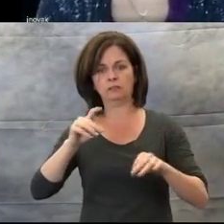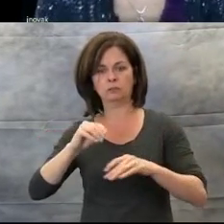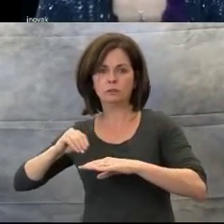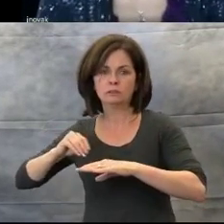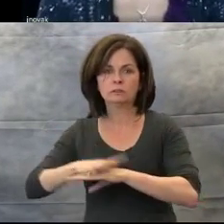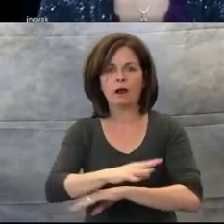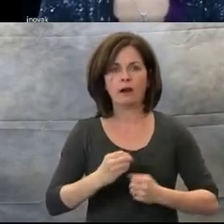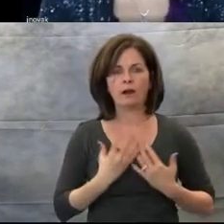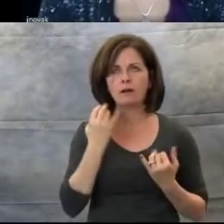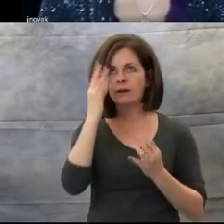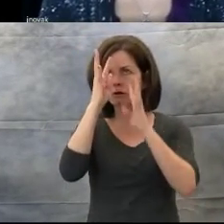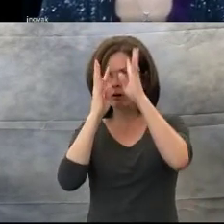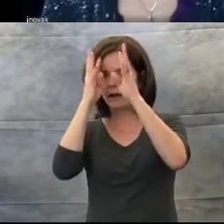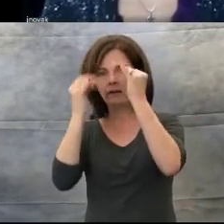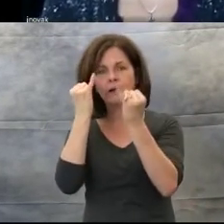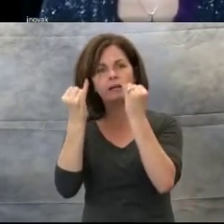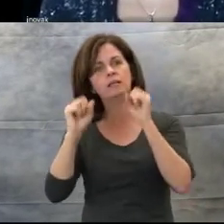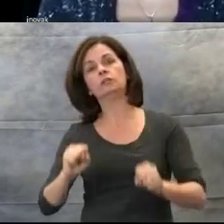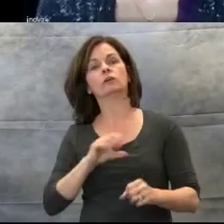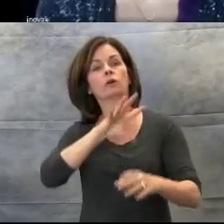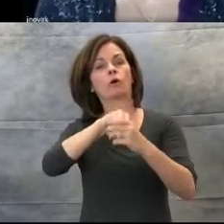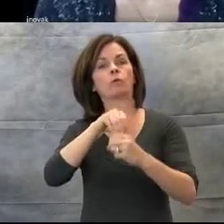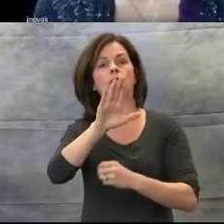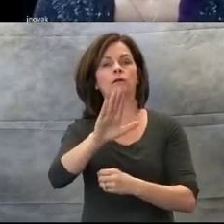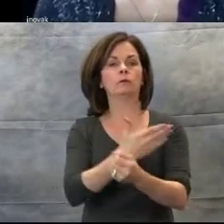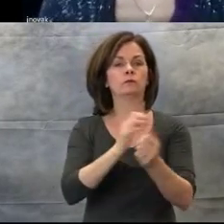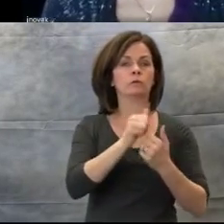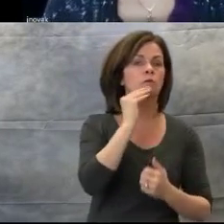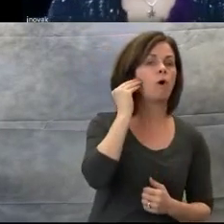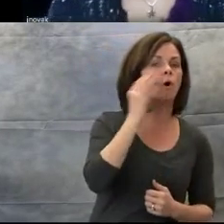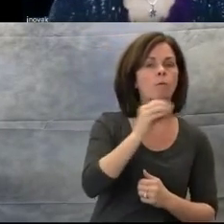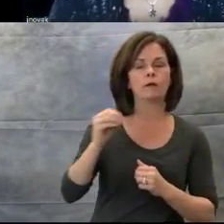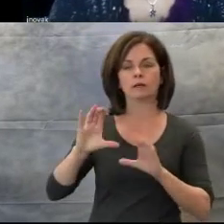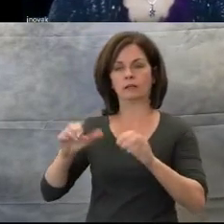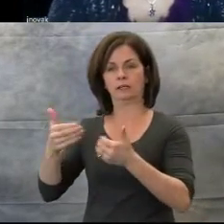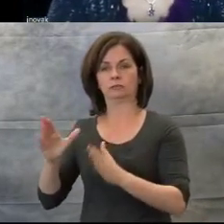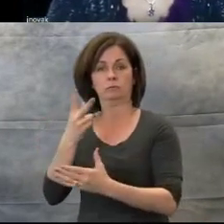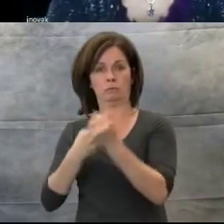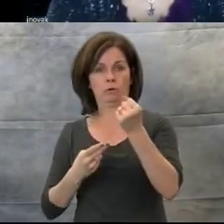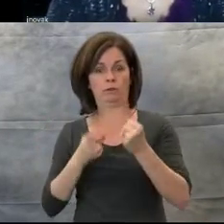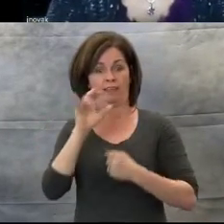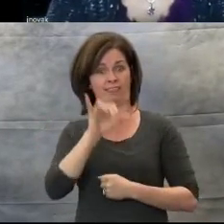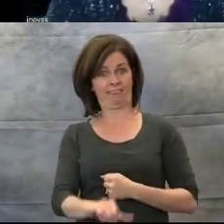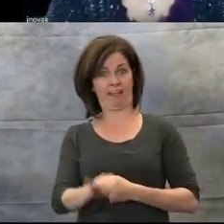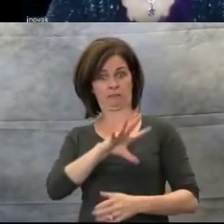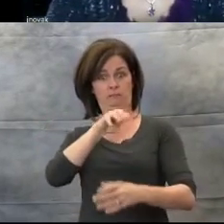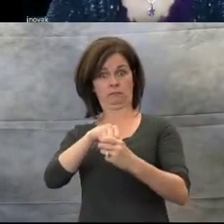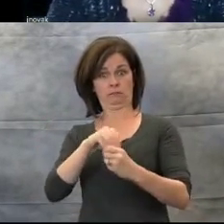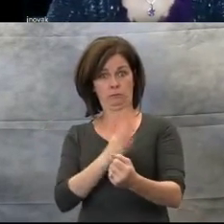in your home and classroom to help facilitate learning.